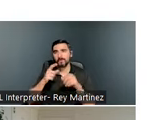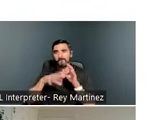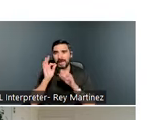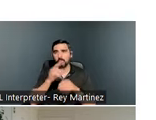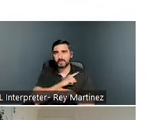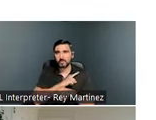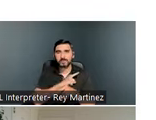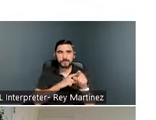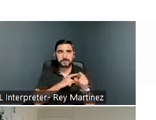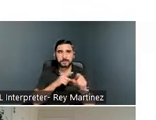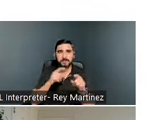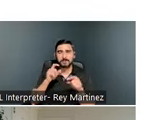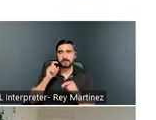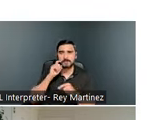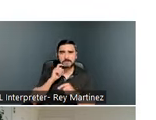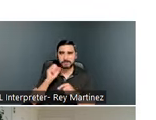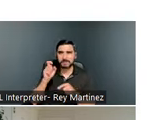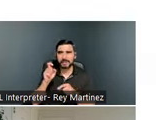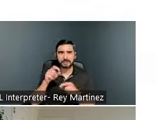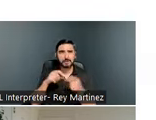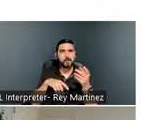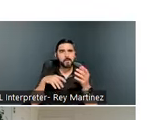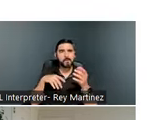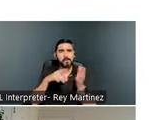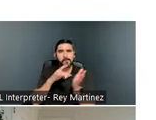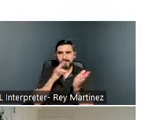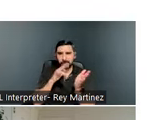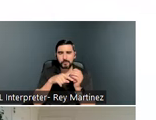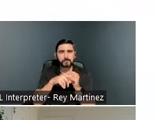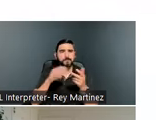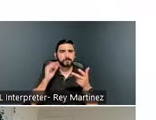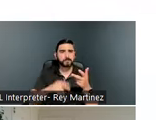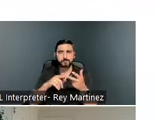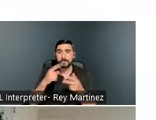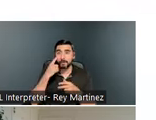can’t have meth production on government housing property. They can’t have a homicide within 10